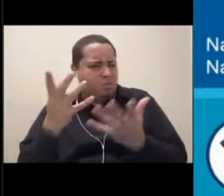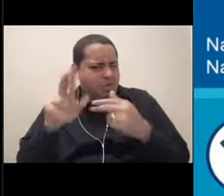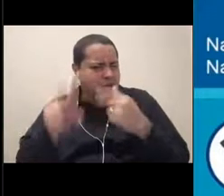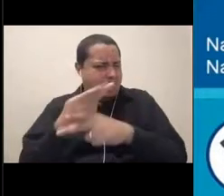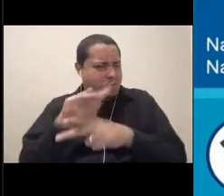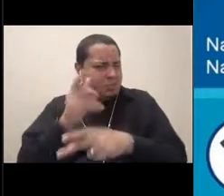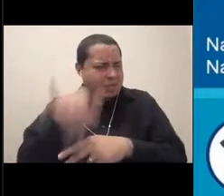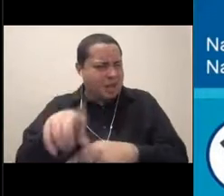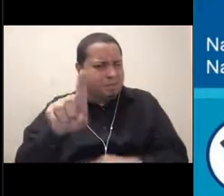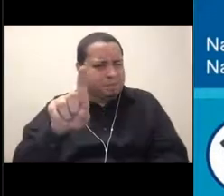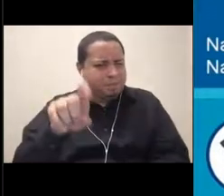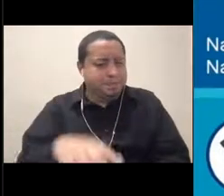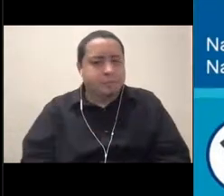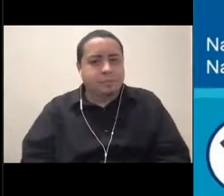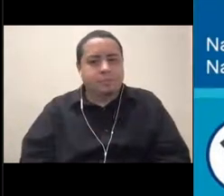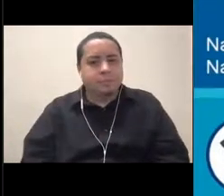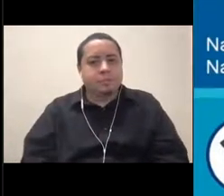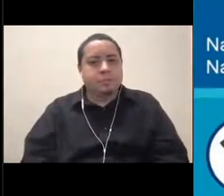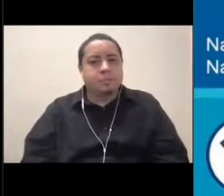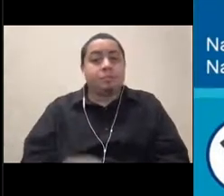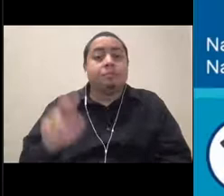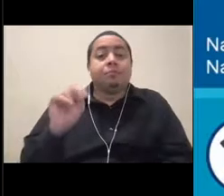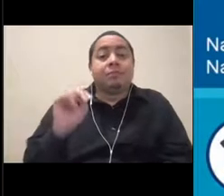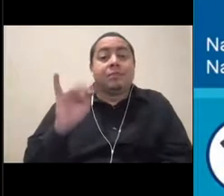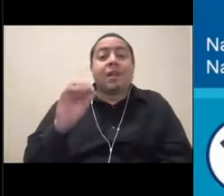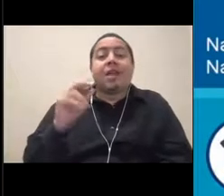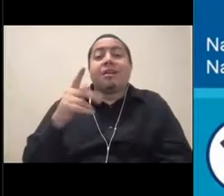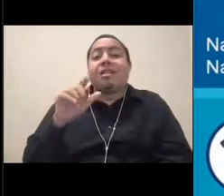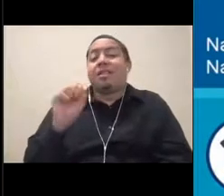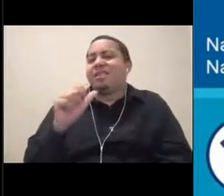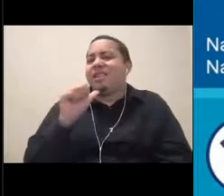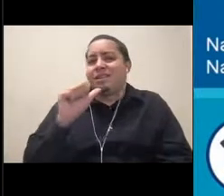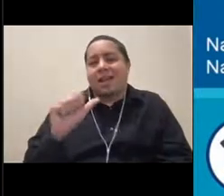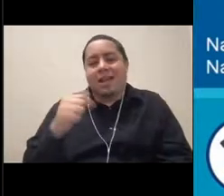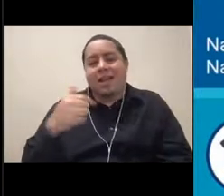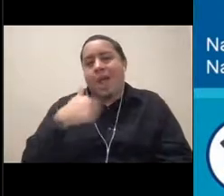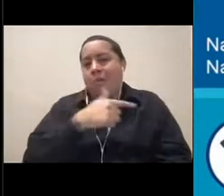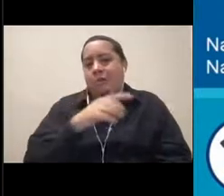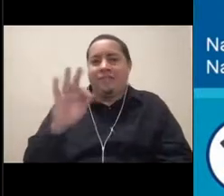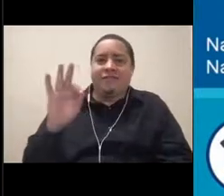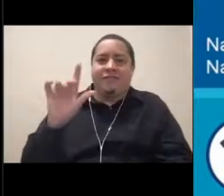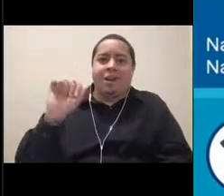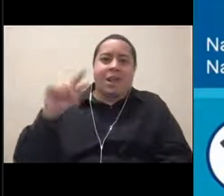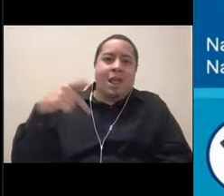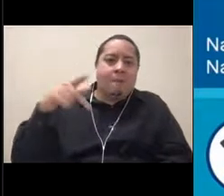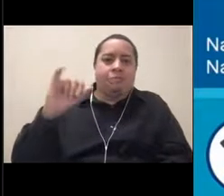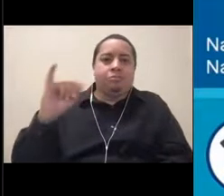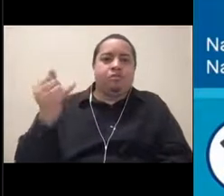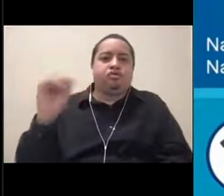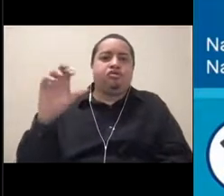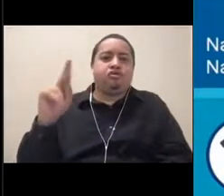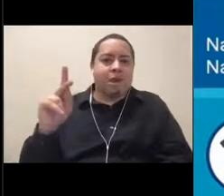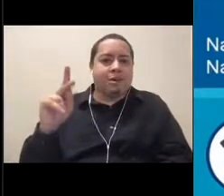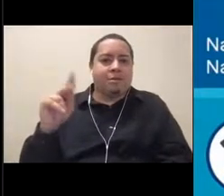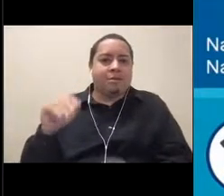So those are not our flapjack octopus. I don't know that they have a accepted common name